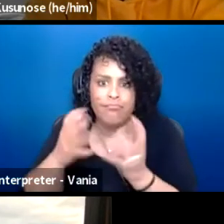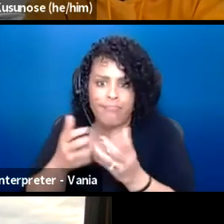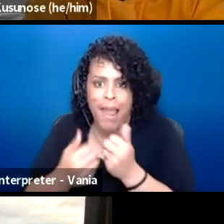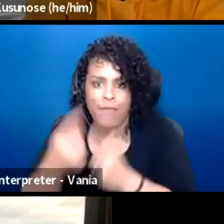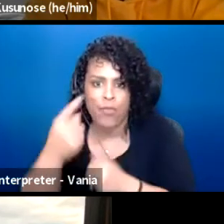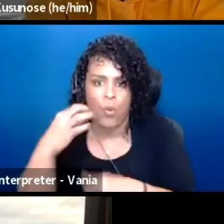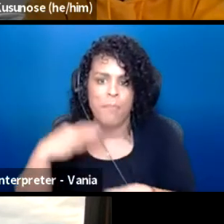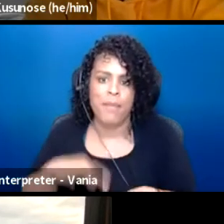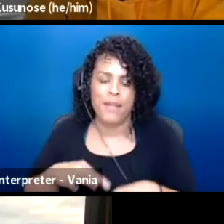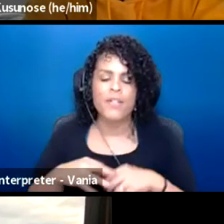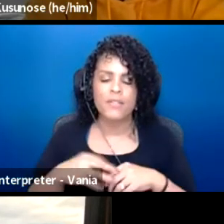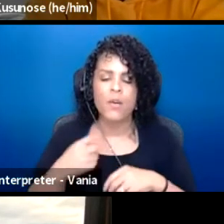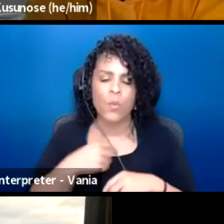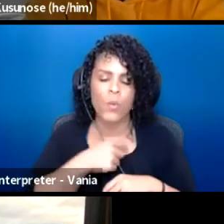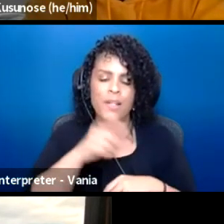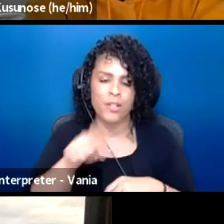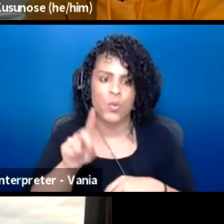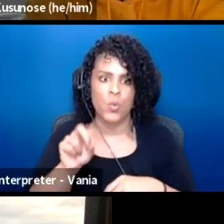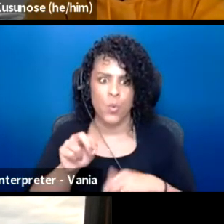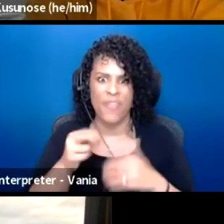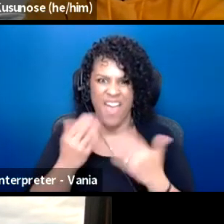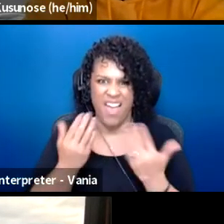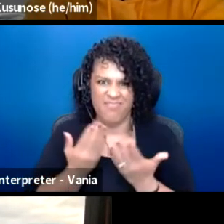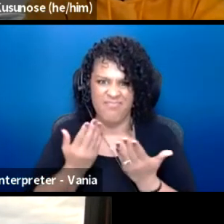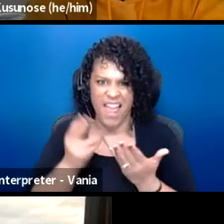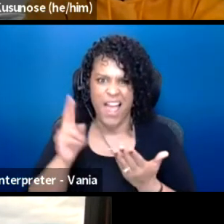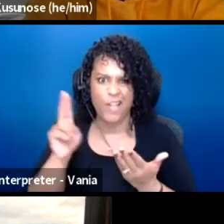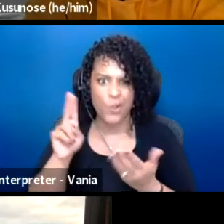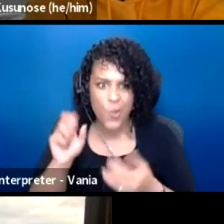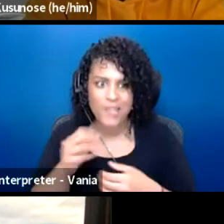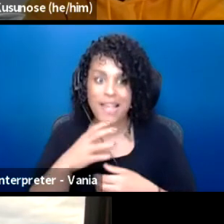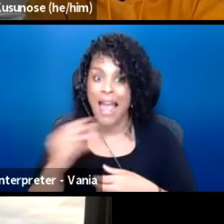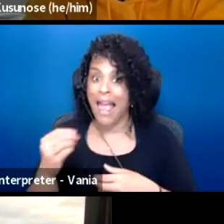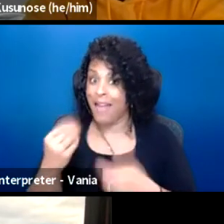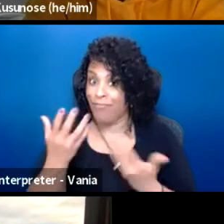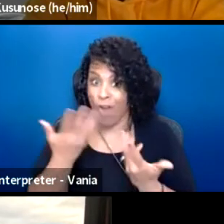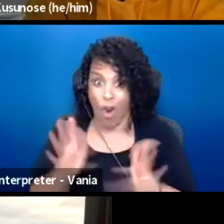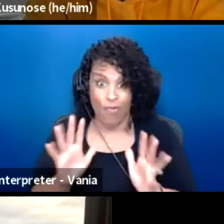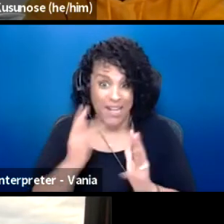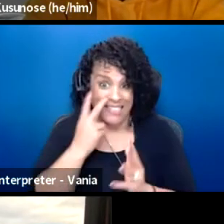And that's what we need to do as a country now. And it's been daylighted and we can not go back.